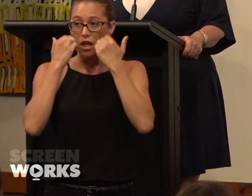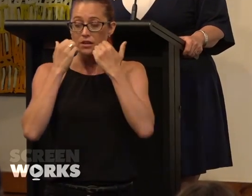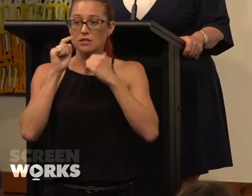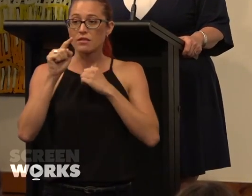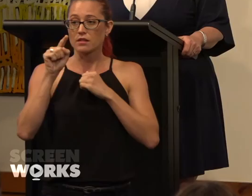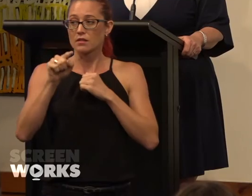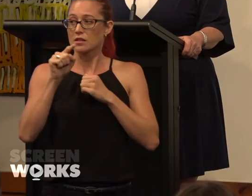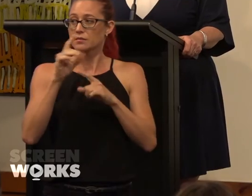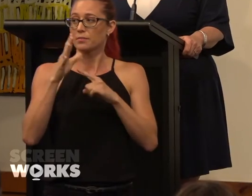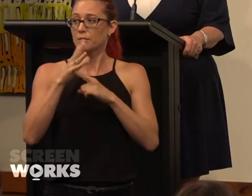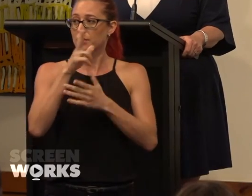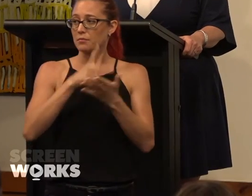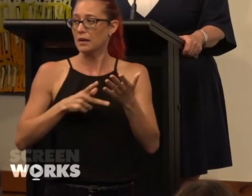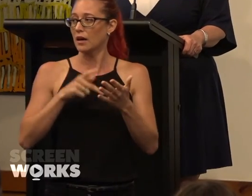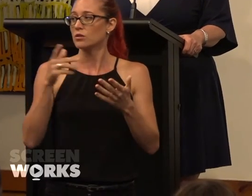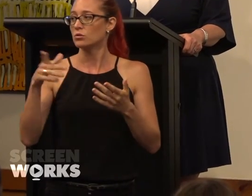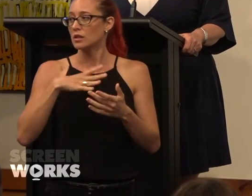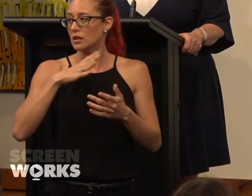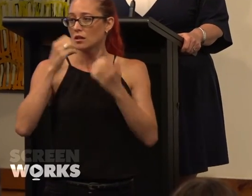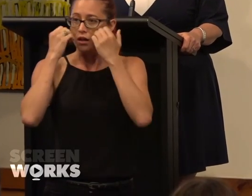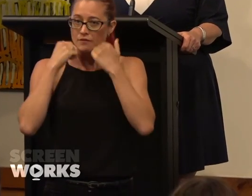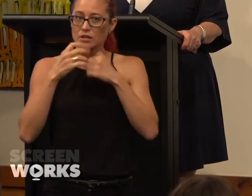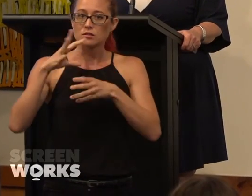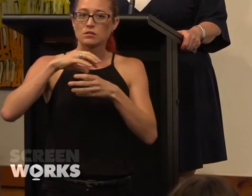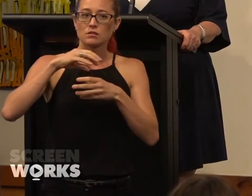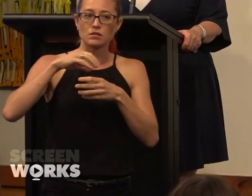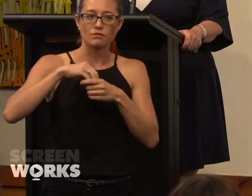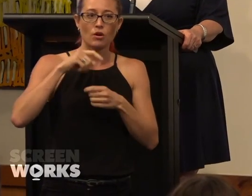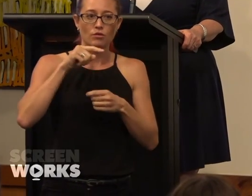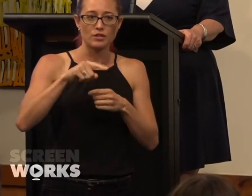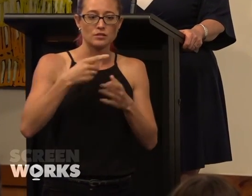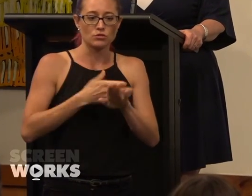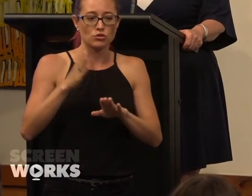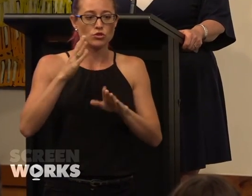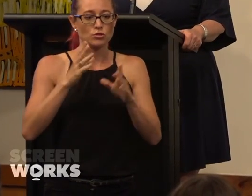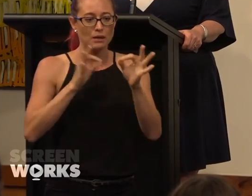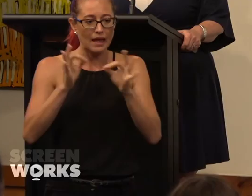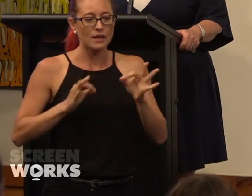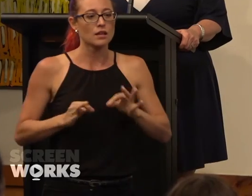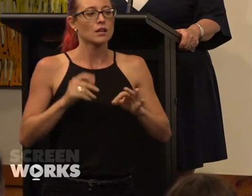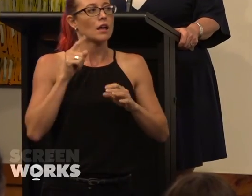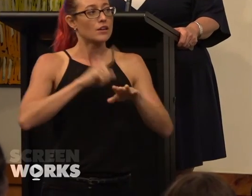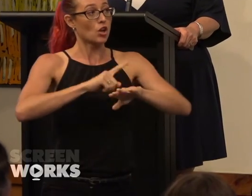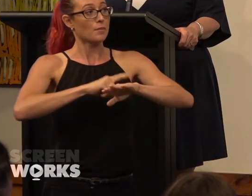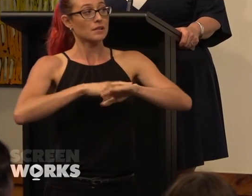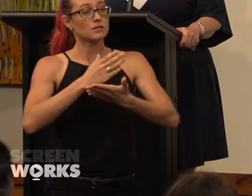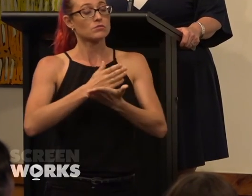important part, that you need the evidence to embolden you to make the strategic planning. Timing i think it's also true. I think it's true that there